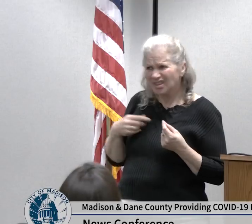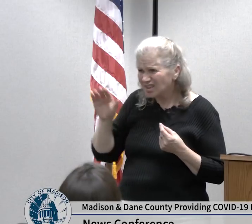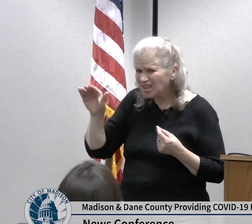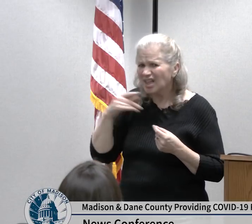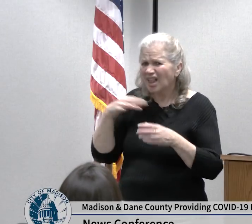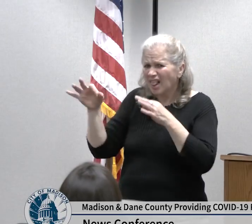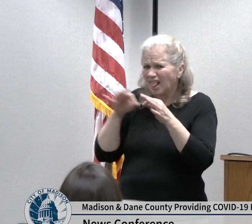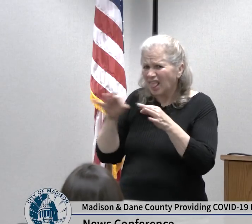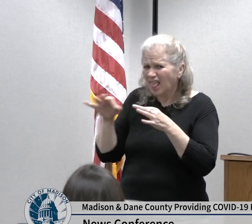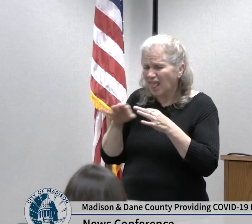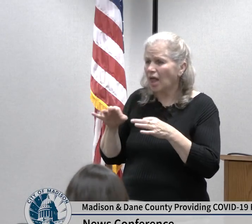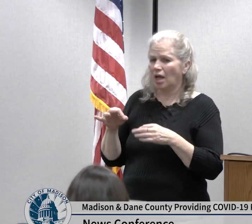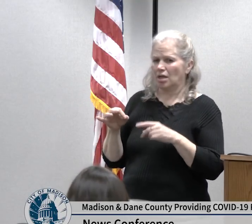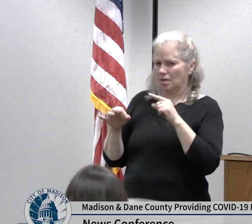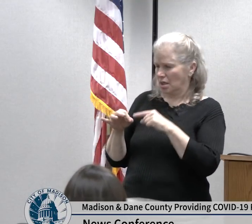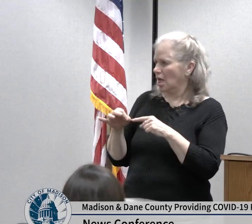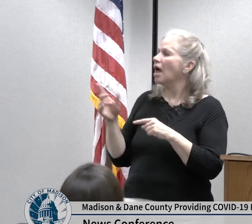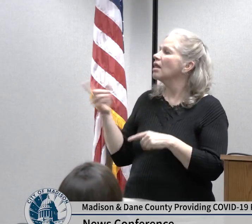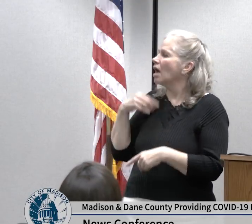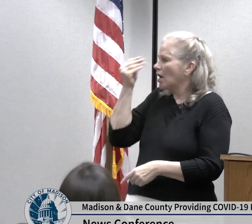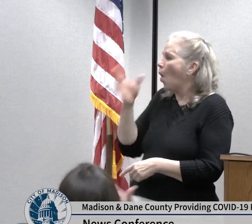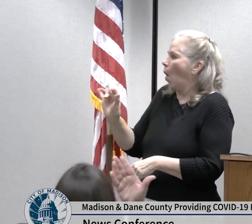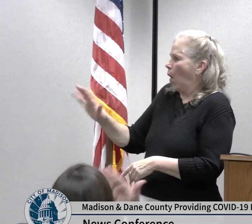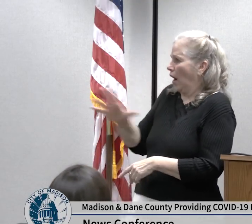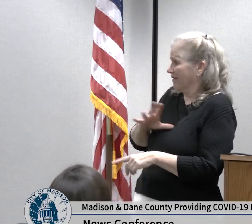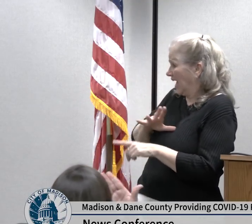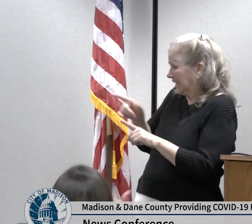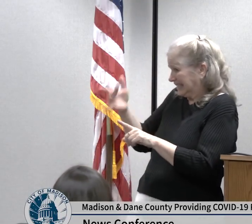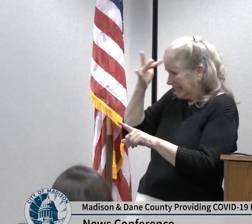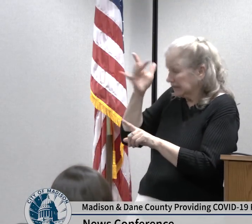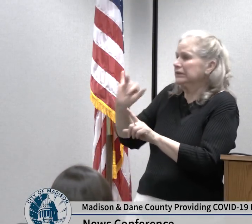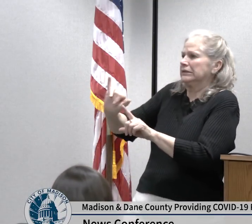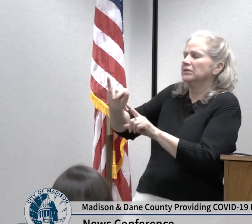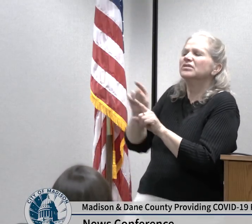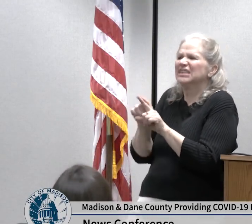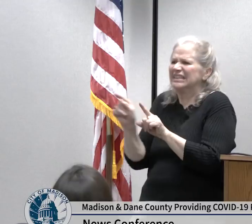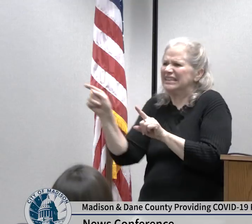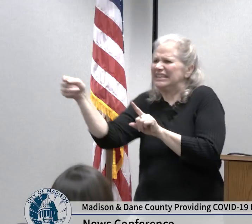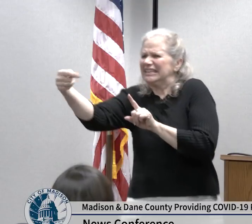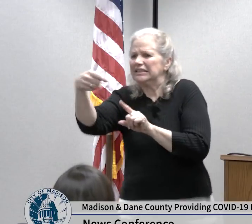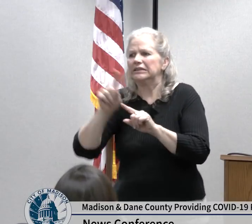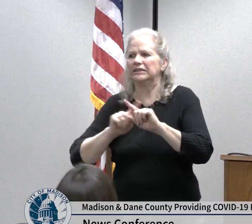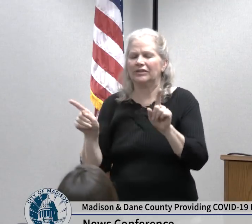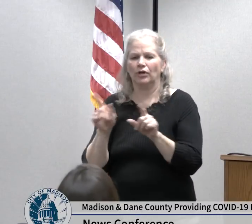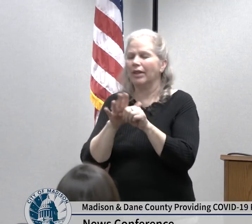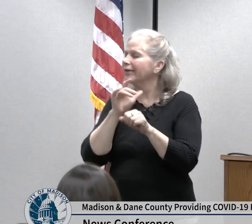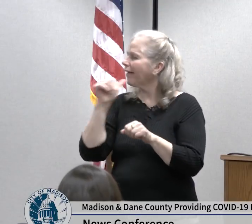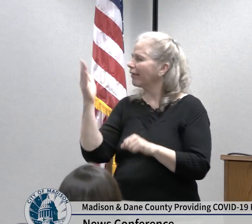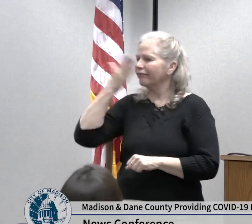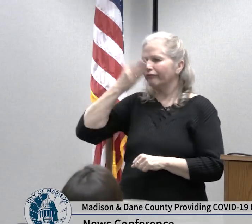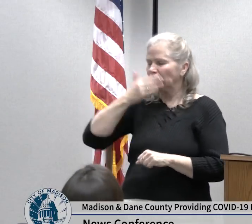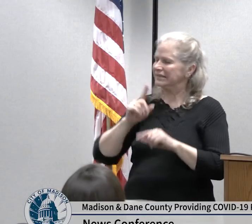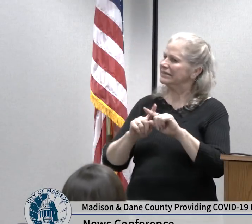entrance so that they were not in the common waiting areas of our Hospital we